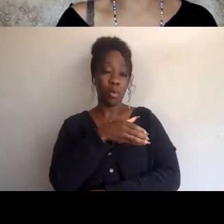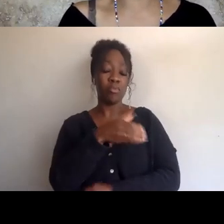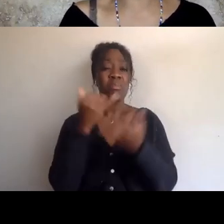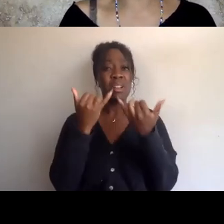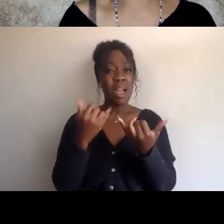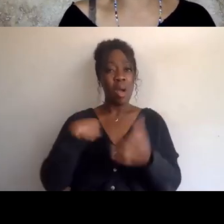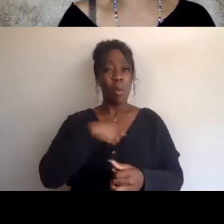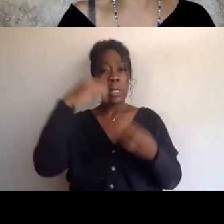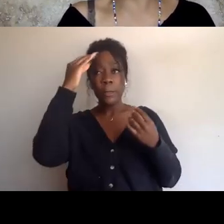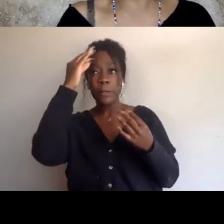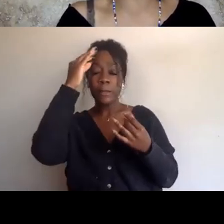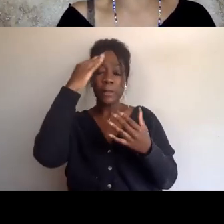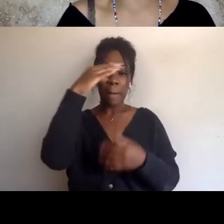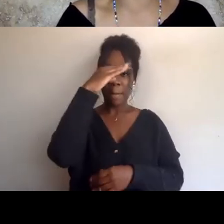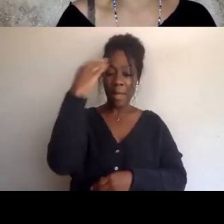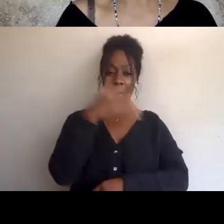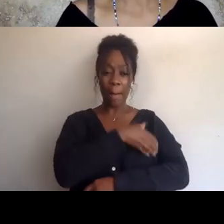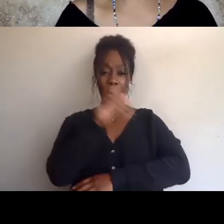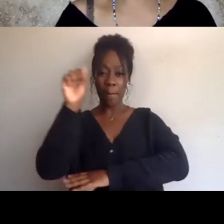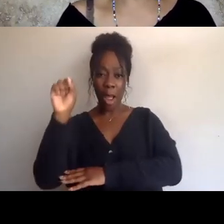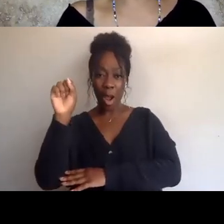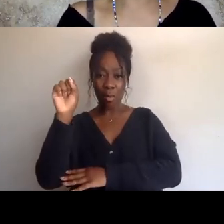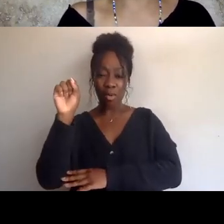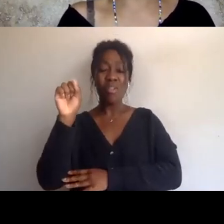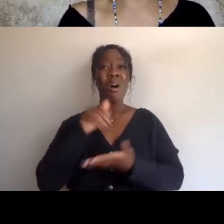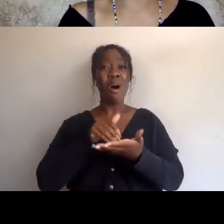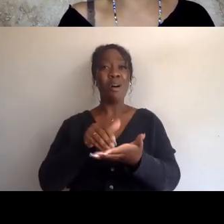oftentimes we contextualize it in a US context,